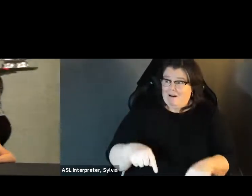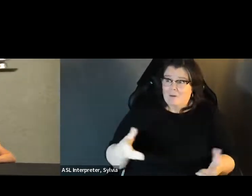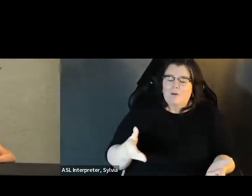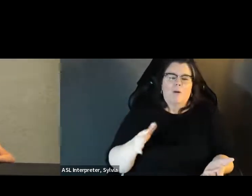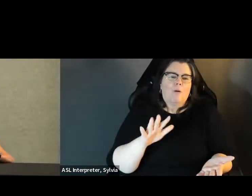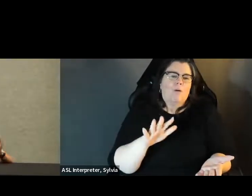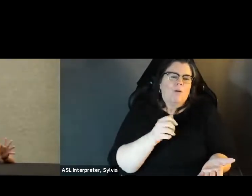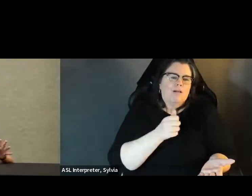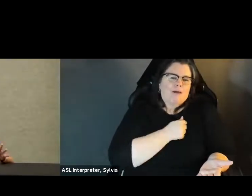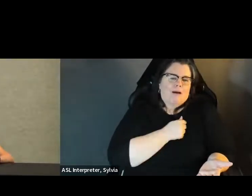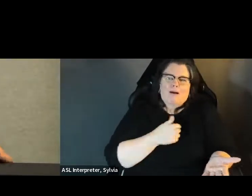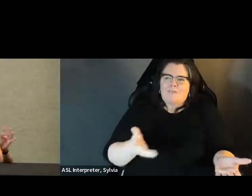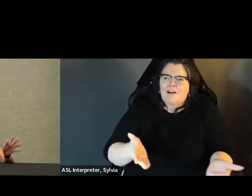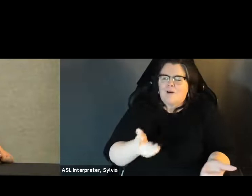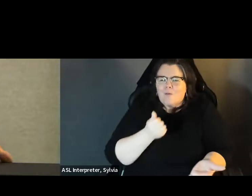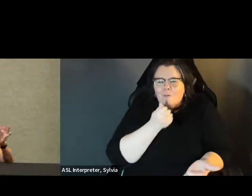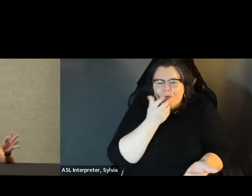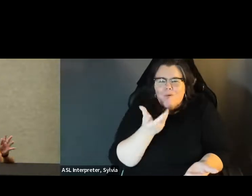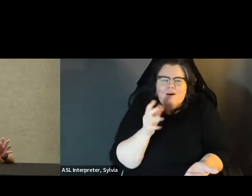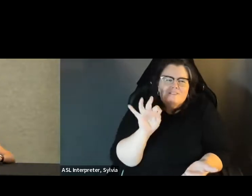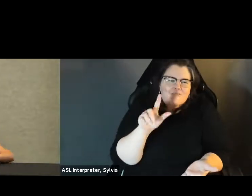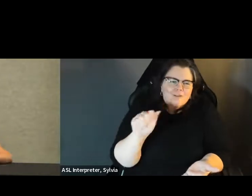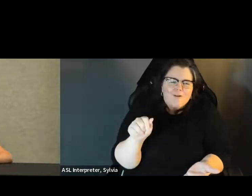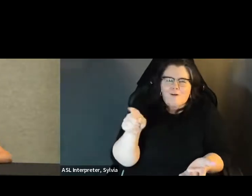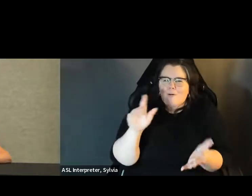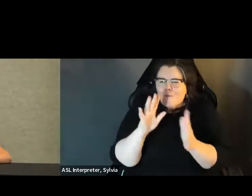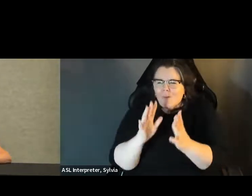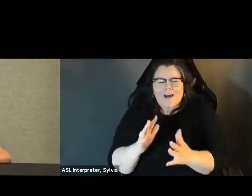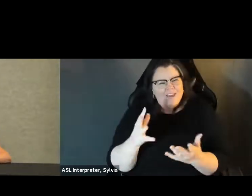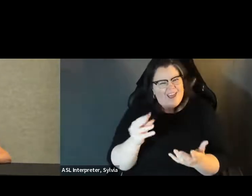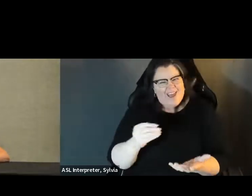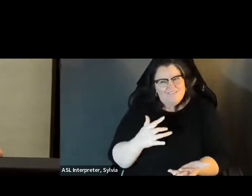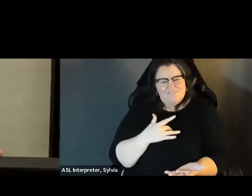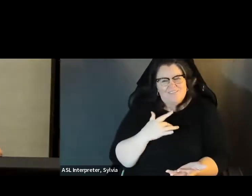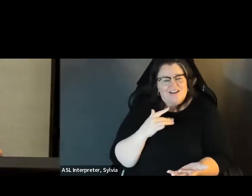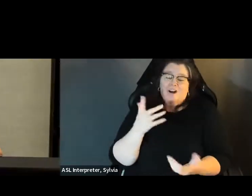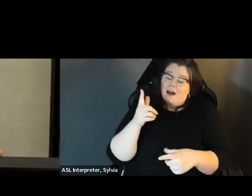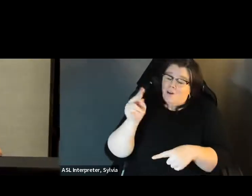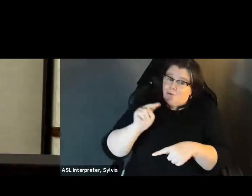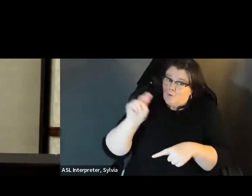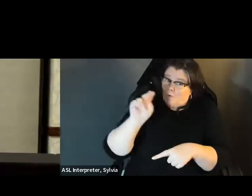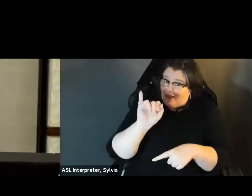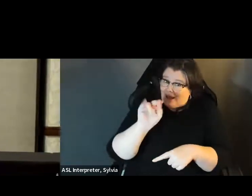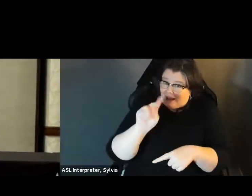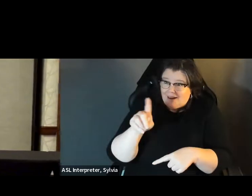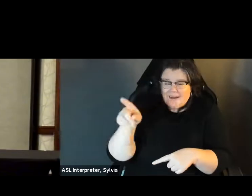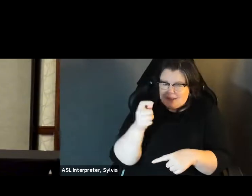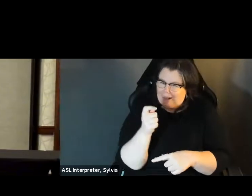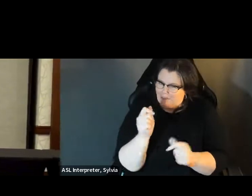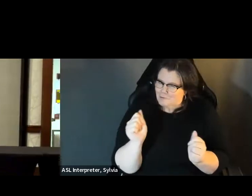despite having grown up in northern Indiana, I absolutely love warm weather so thank you for